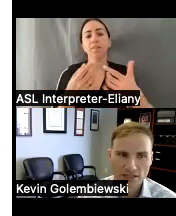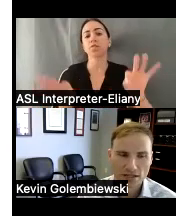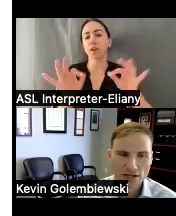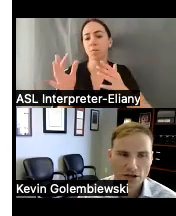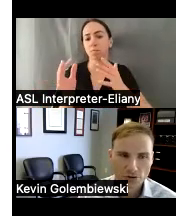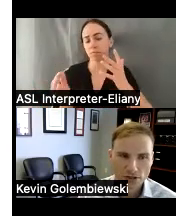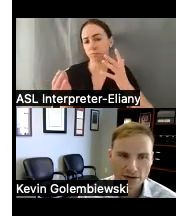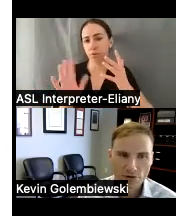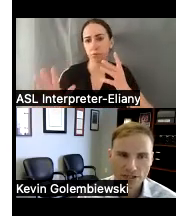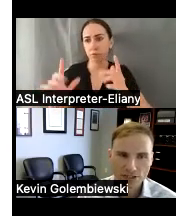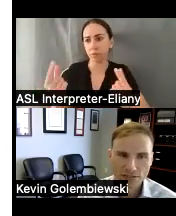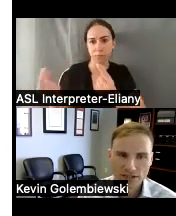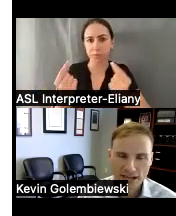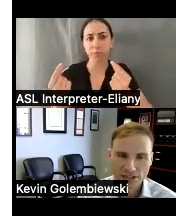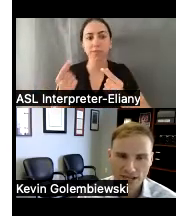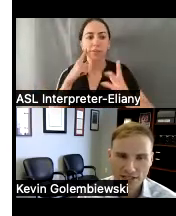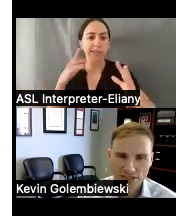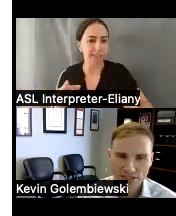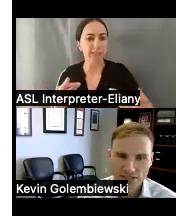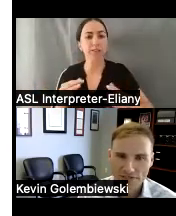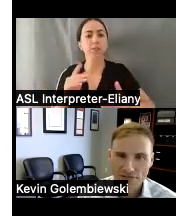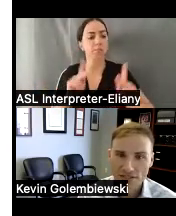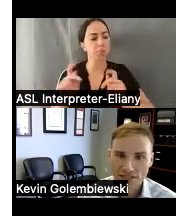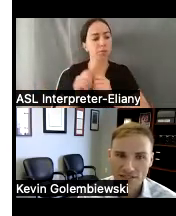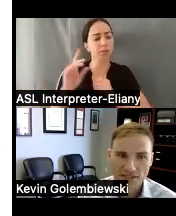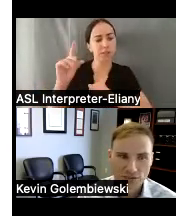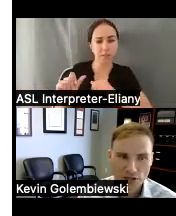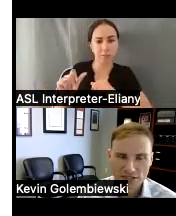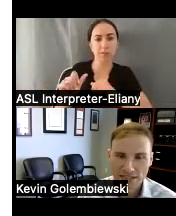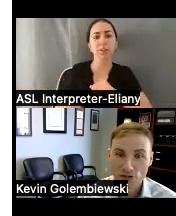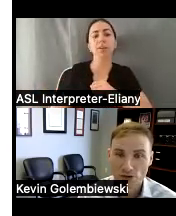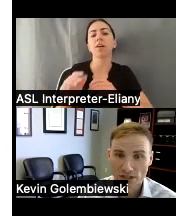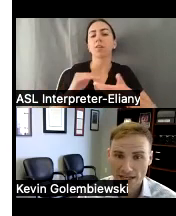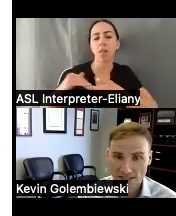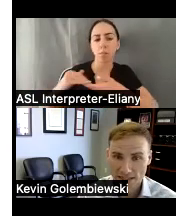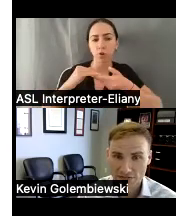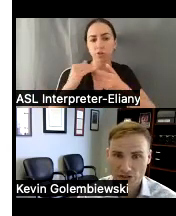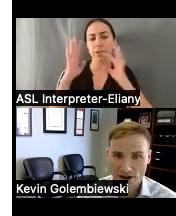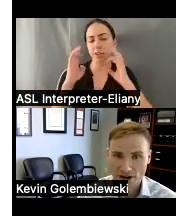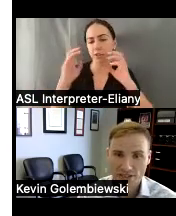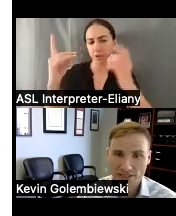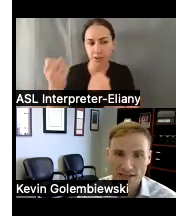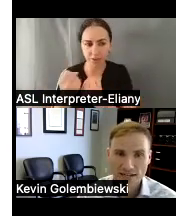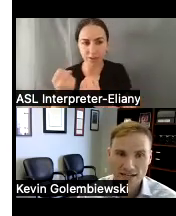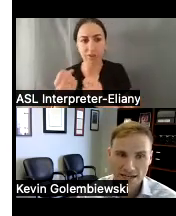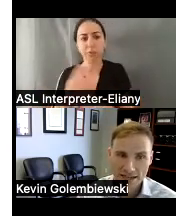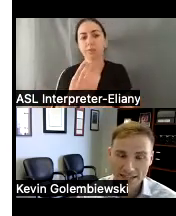through collaboration education advocacy as well as legal and legislative strategies and